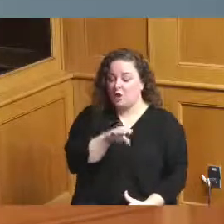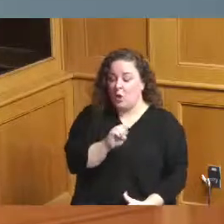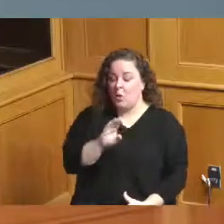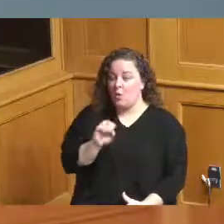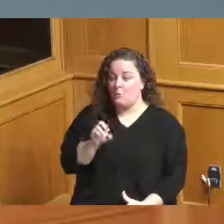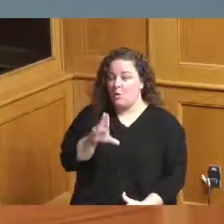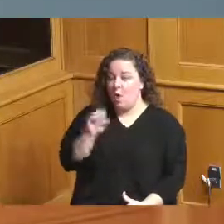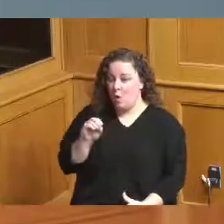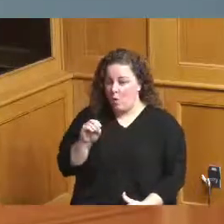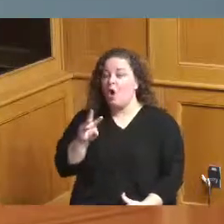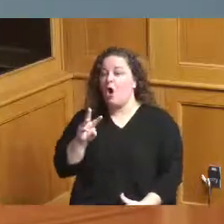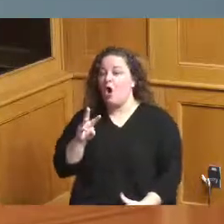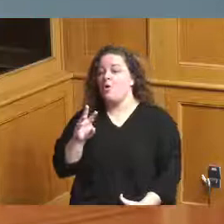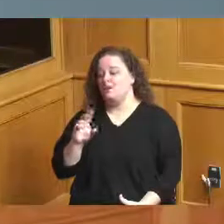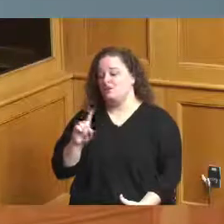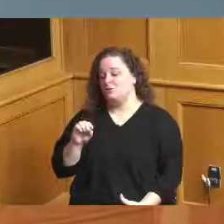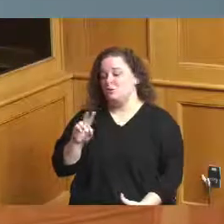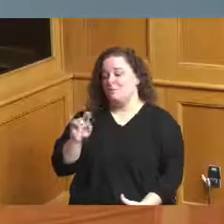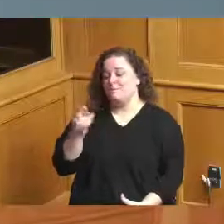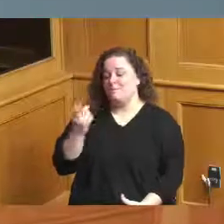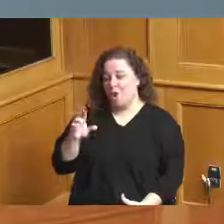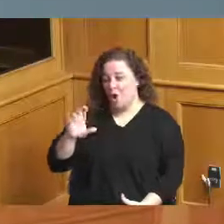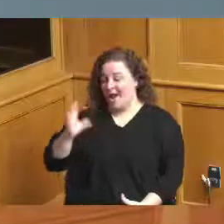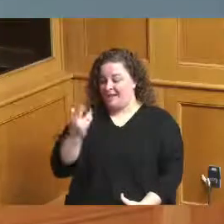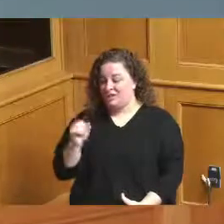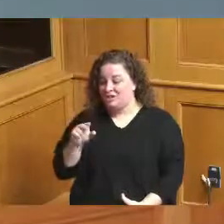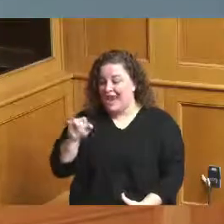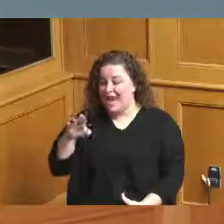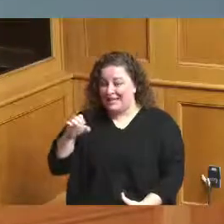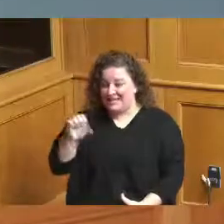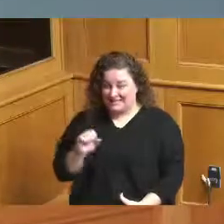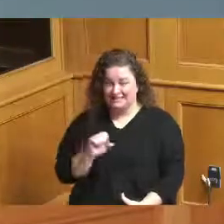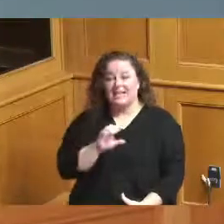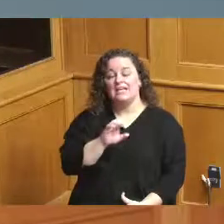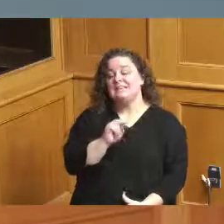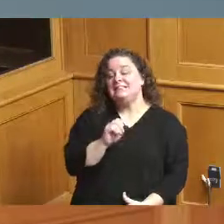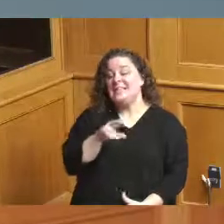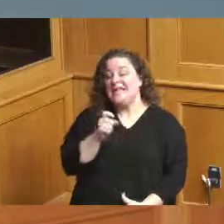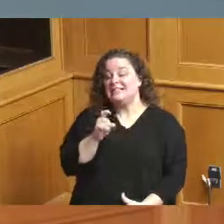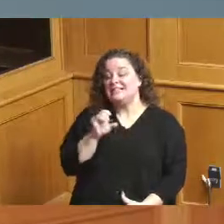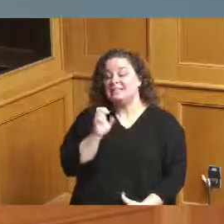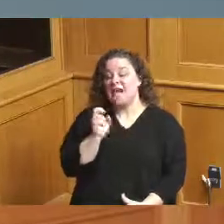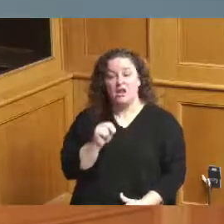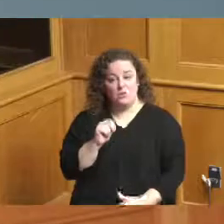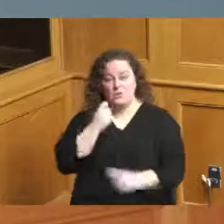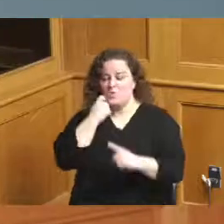chase and Joe Mixon all had a great game this Saturday this last Saturday however